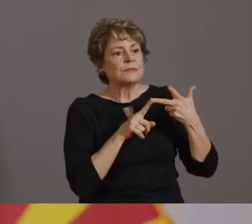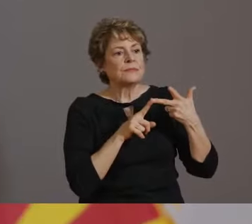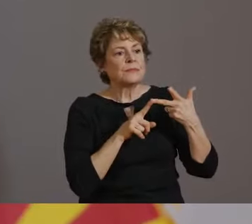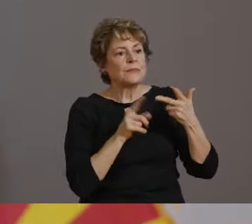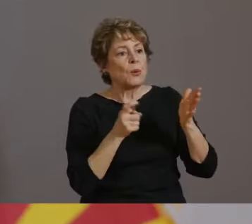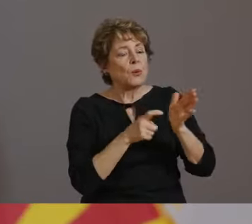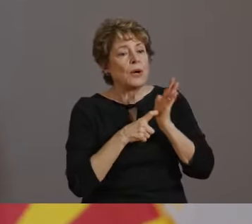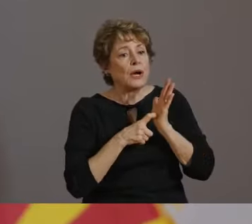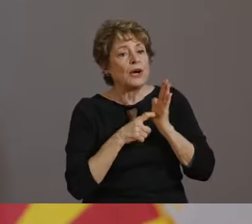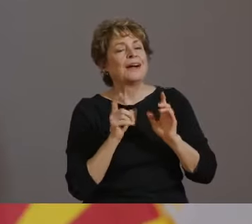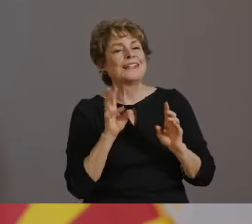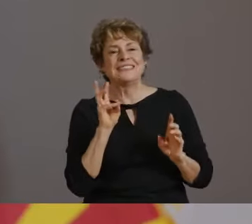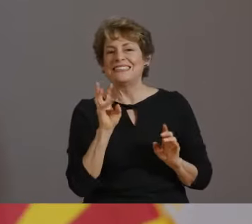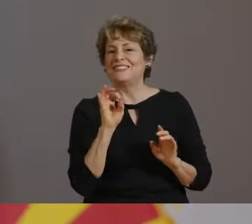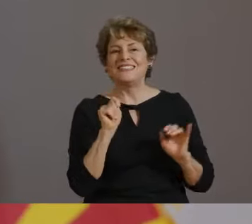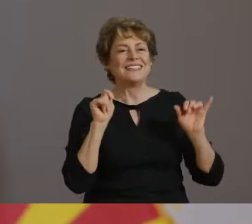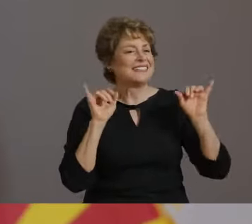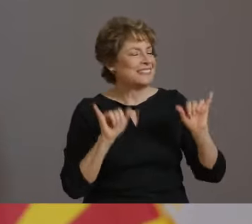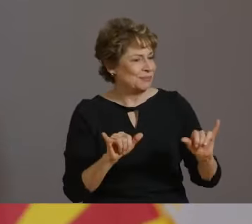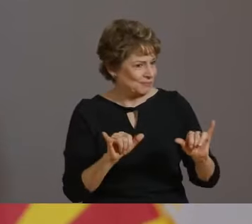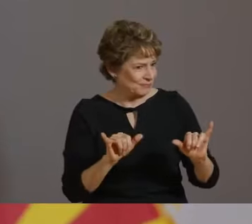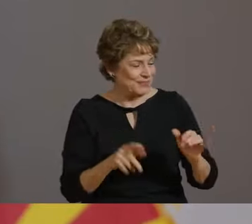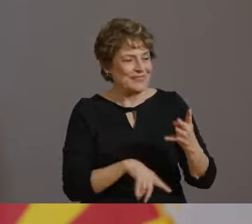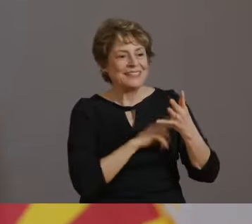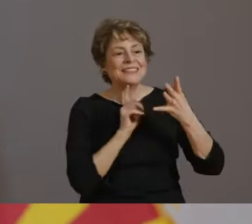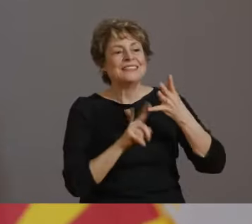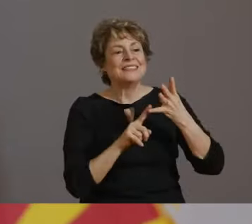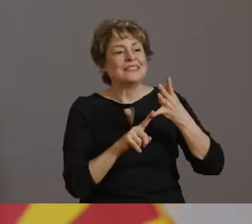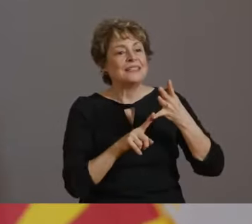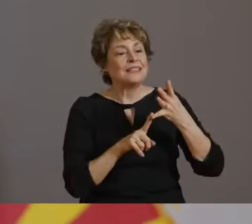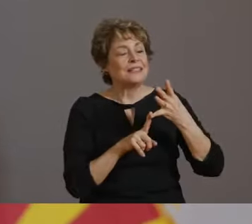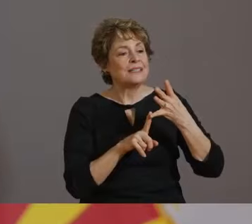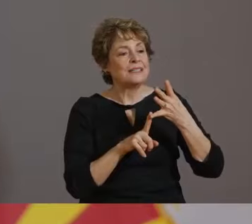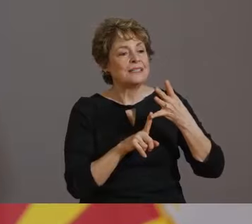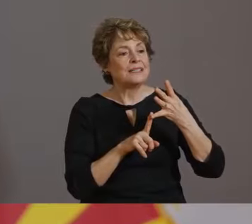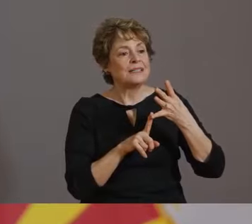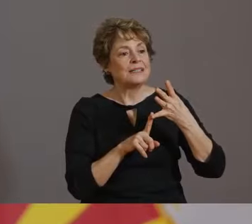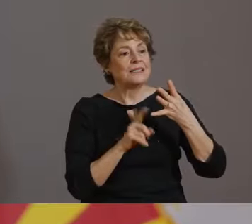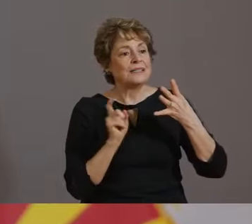THERE'S ALSO INDUSTRY-SPECIFIC REQUIREMENTS THAT EACH GROUP MUST FOLLOW.